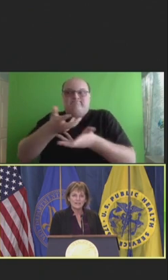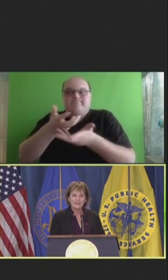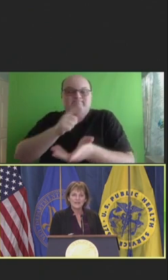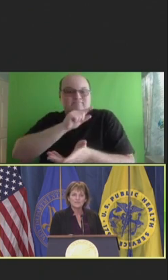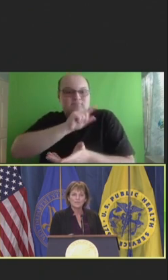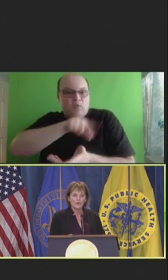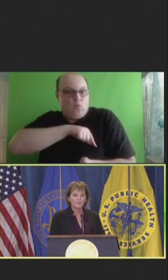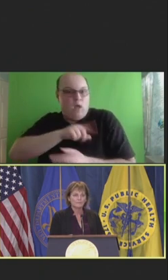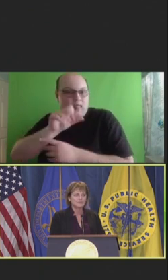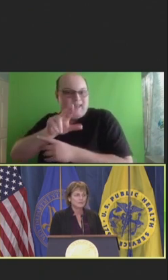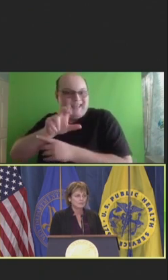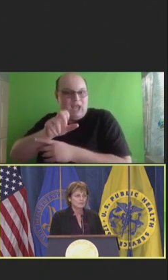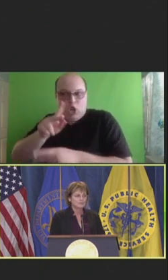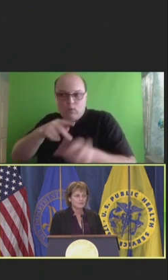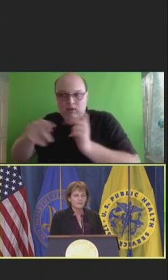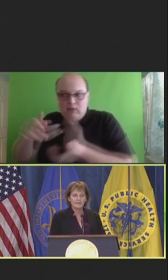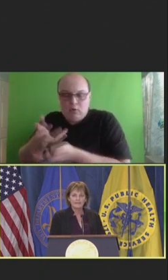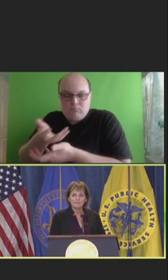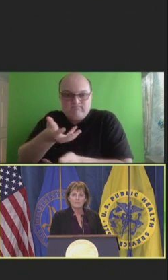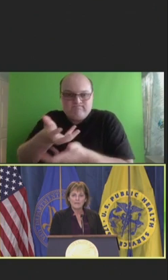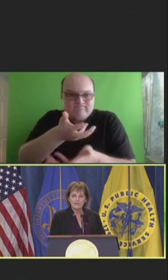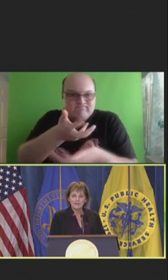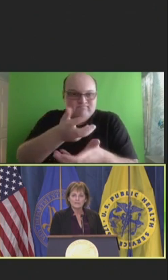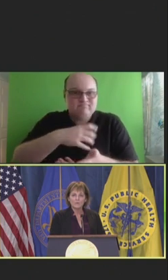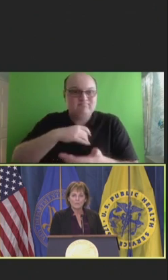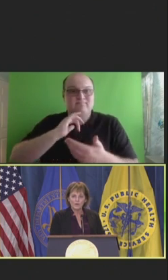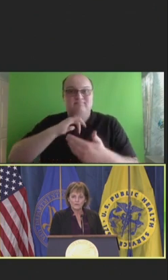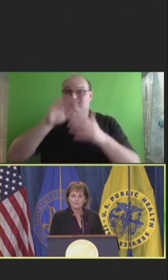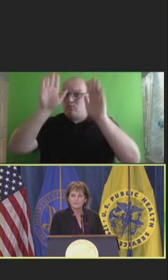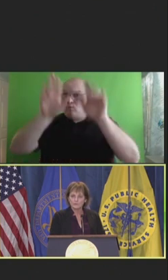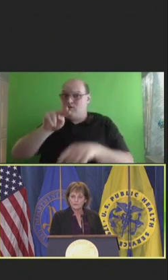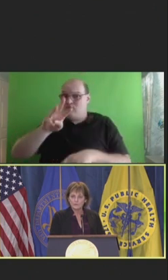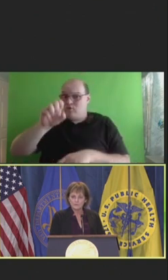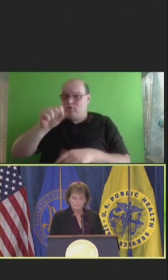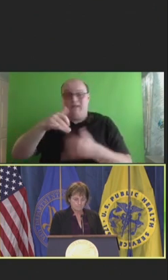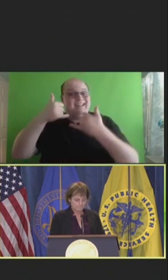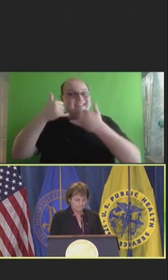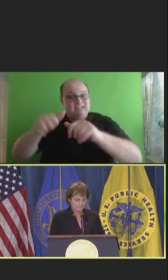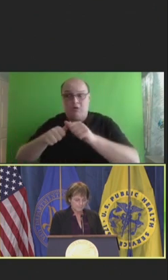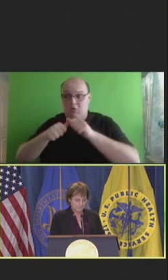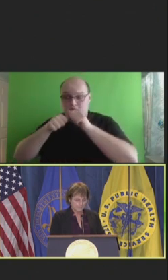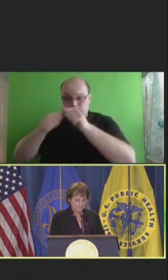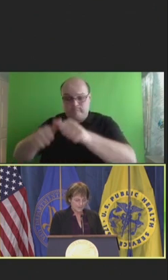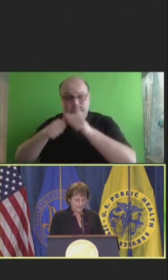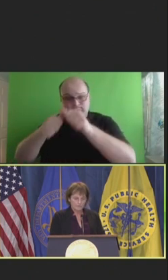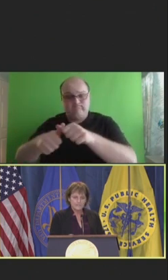And that is wonderful news, and that remains wonderful news.